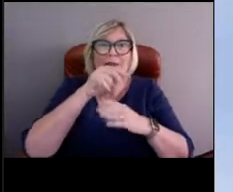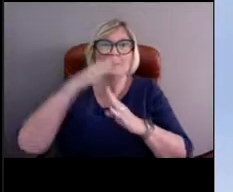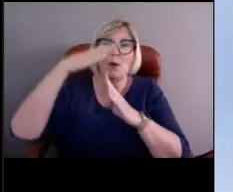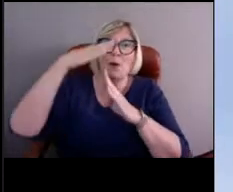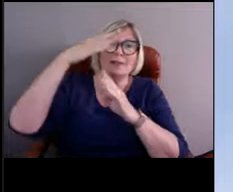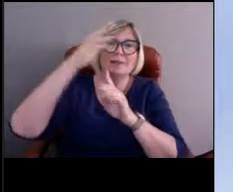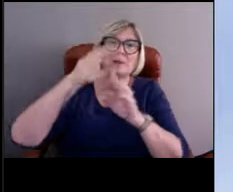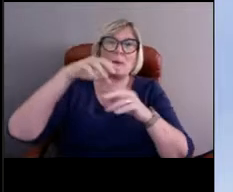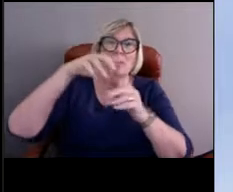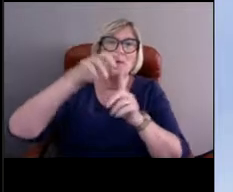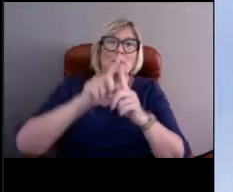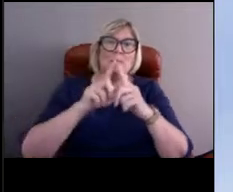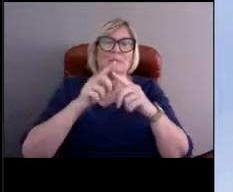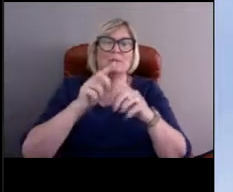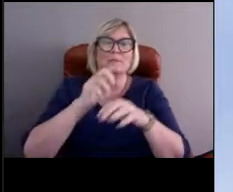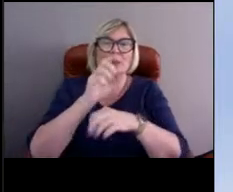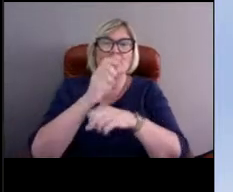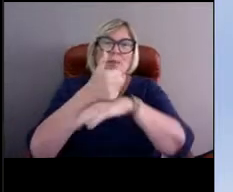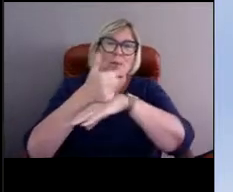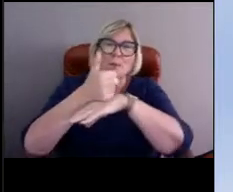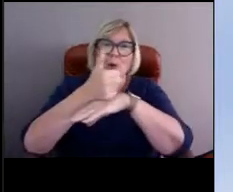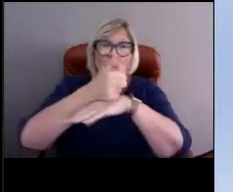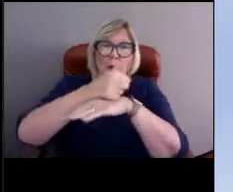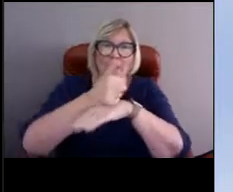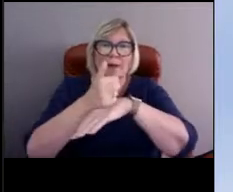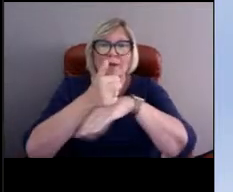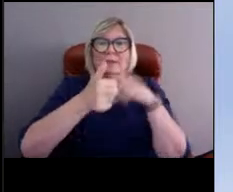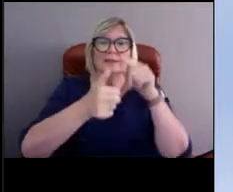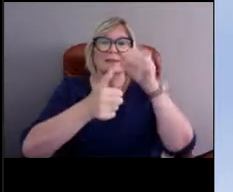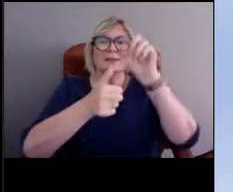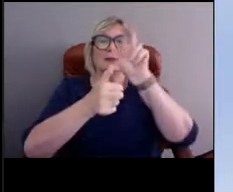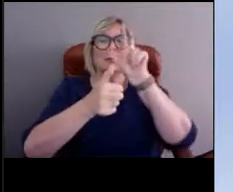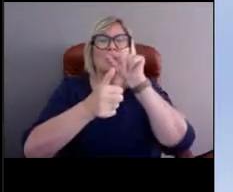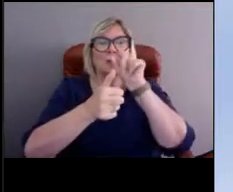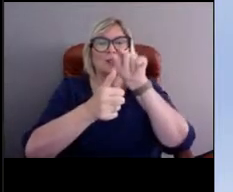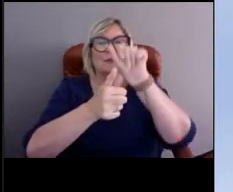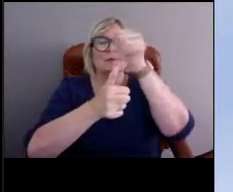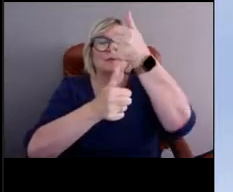We also see seals playing off of the buoy out in water.